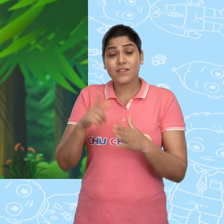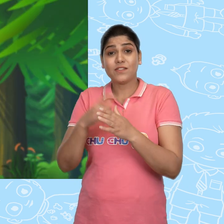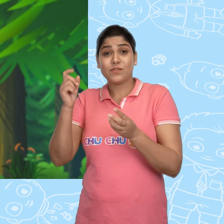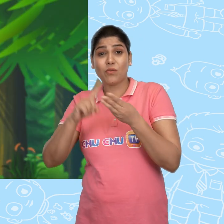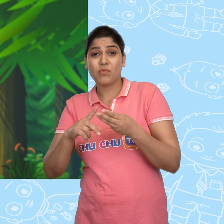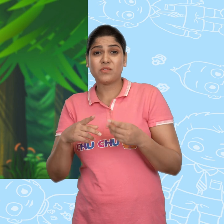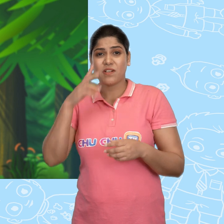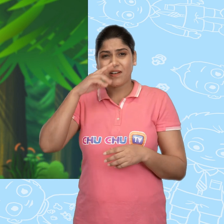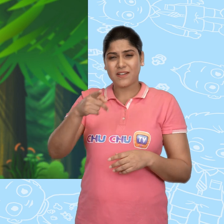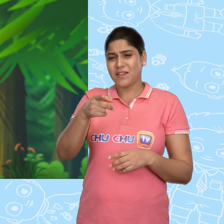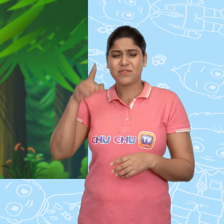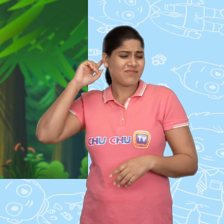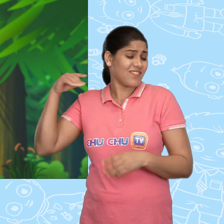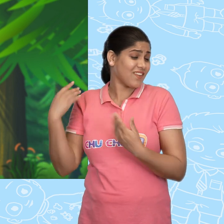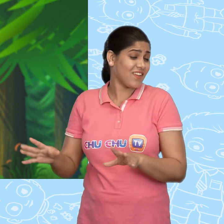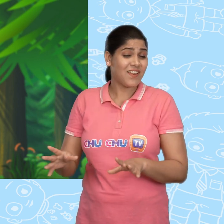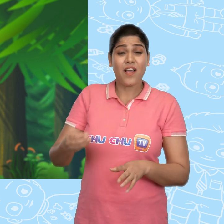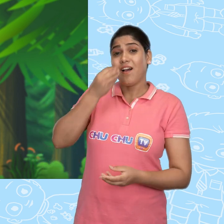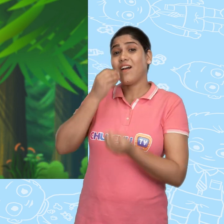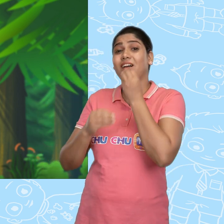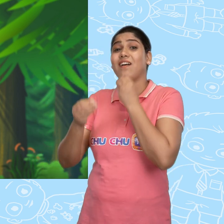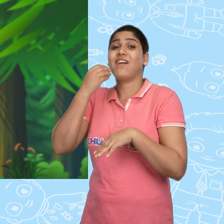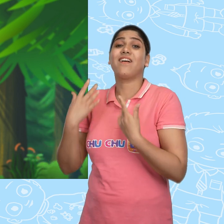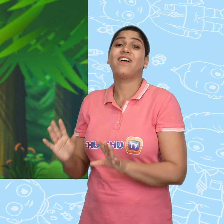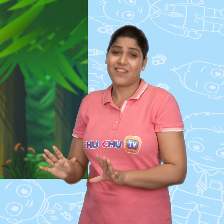Joe ignored the girl and went on eating.